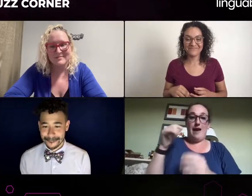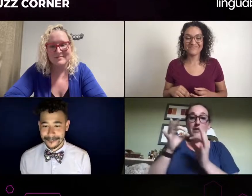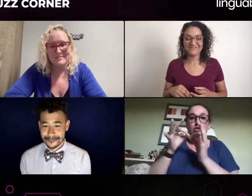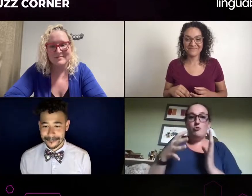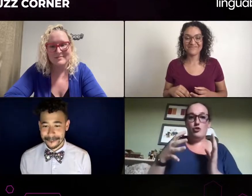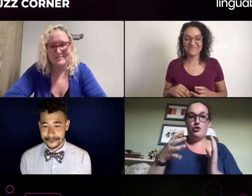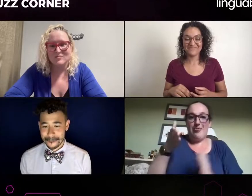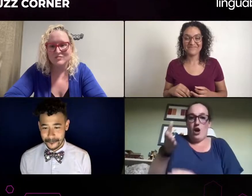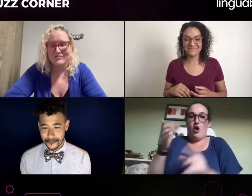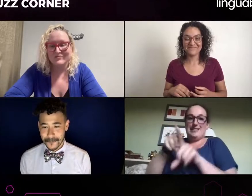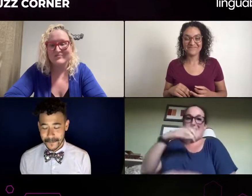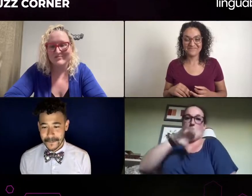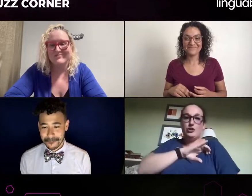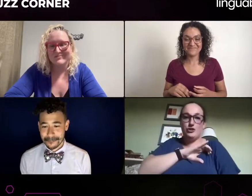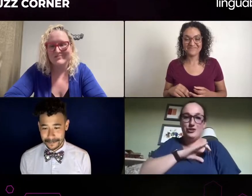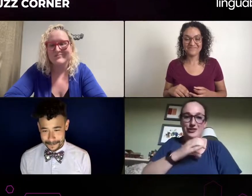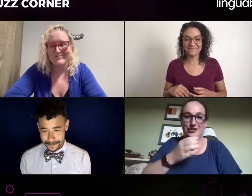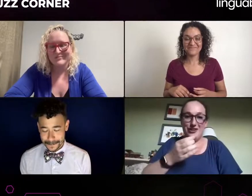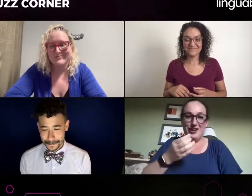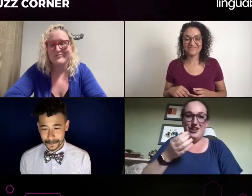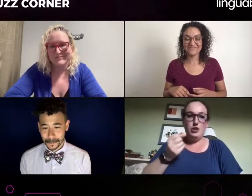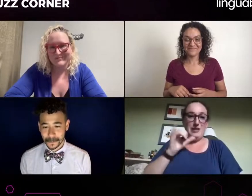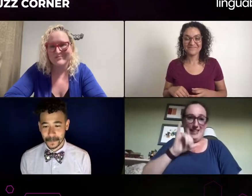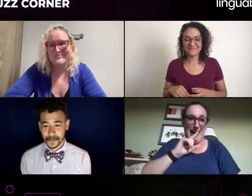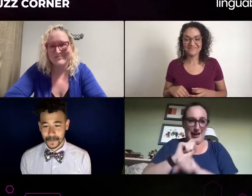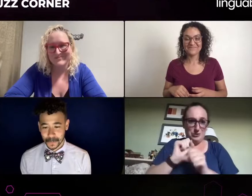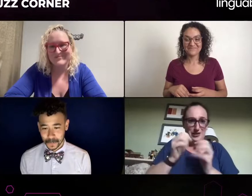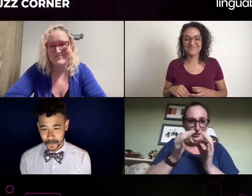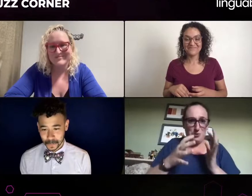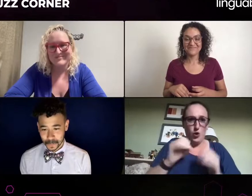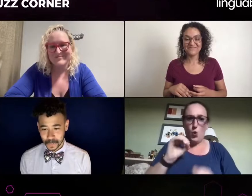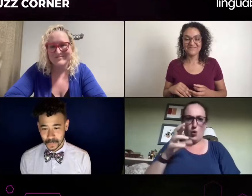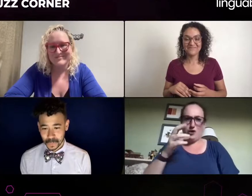"What do you recommend to resolve that type of situation?"